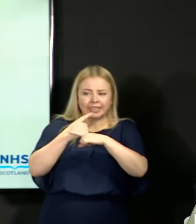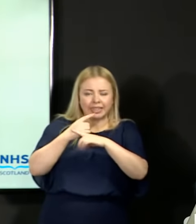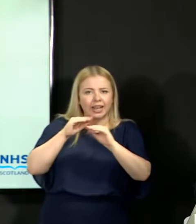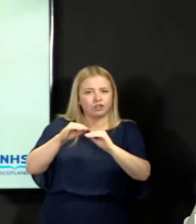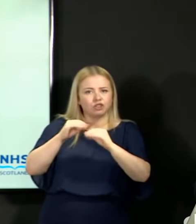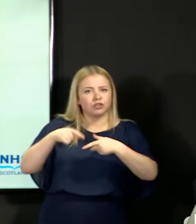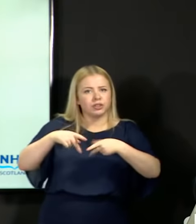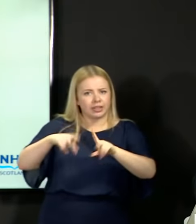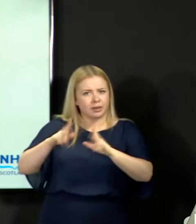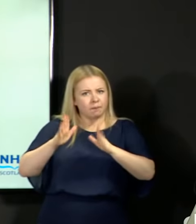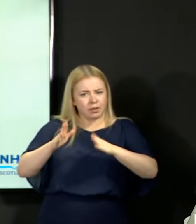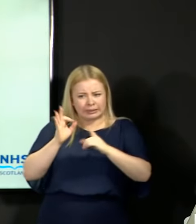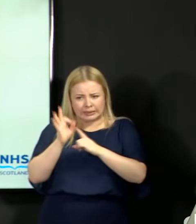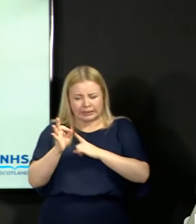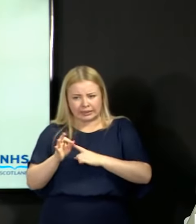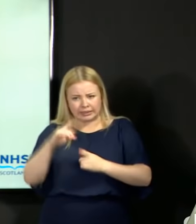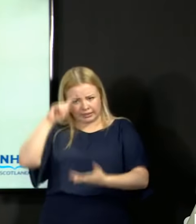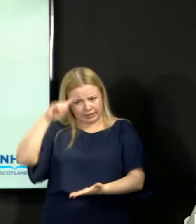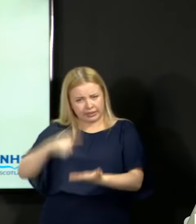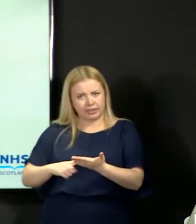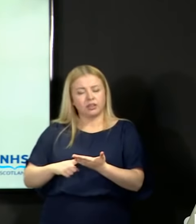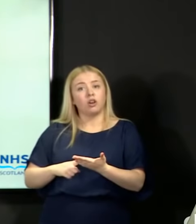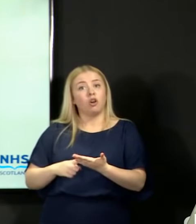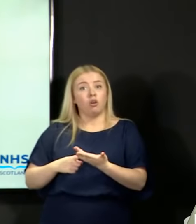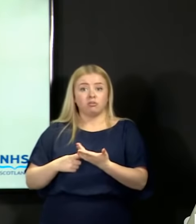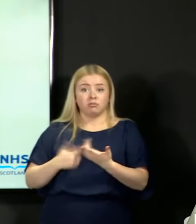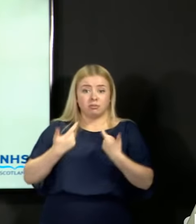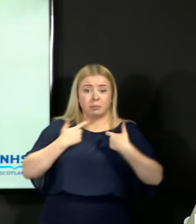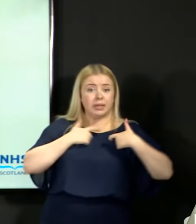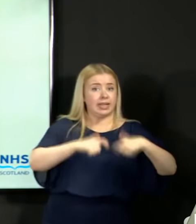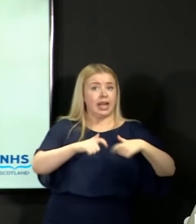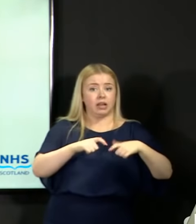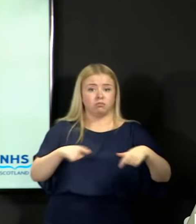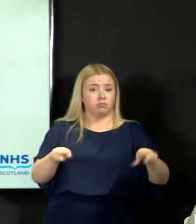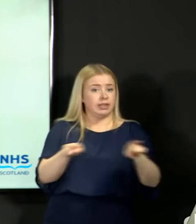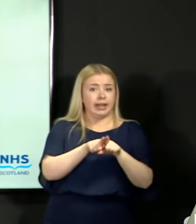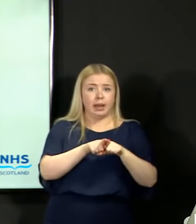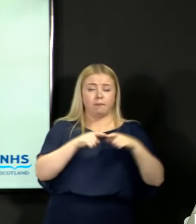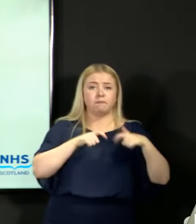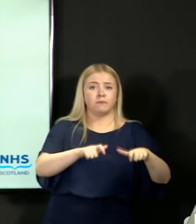So we have maintained the overwhelming majority of estimates that have been put forward by